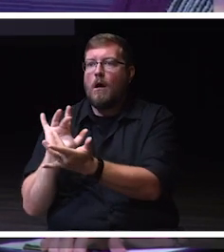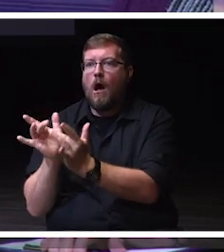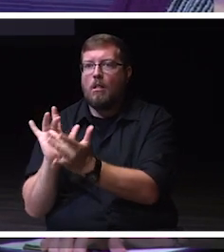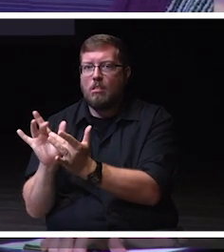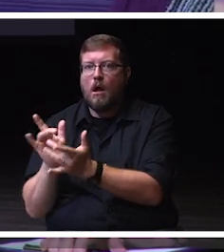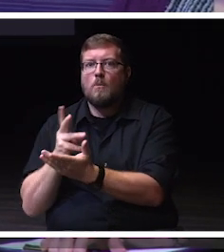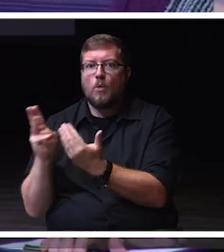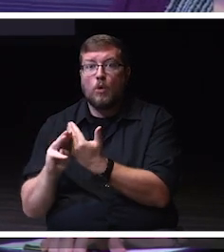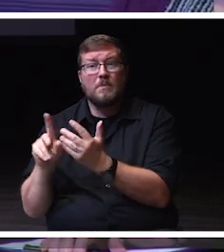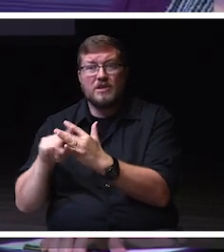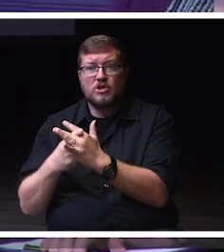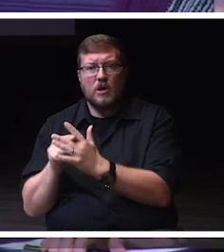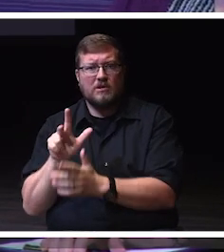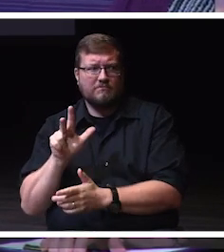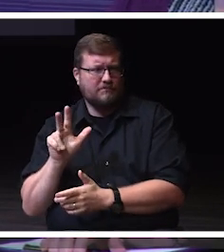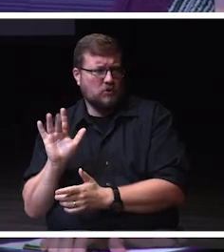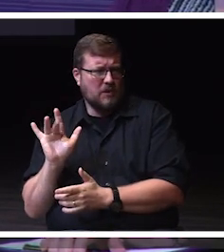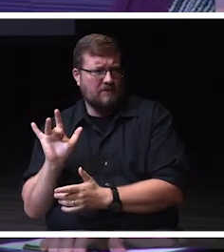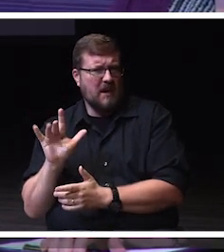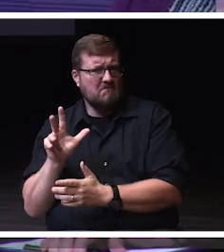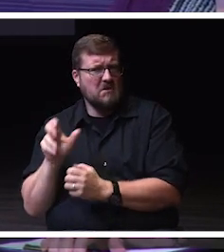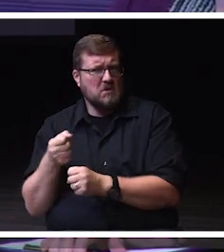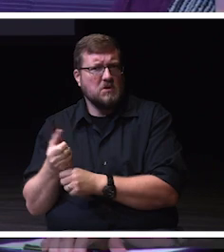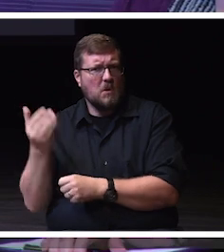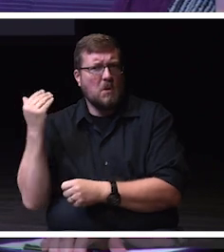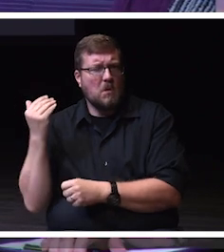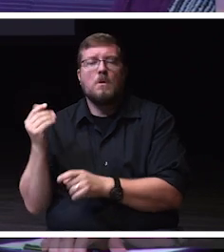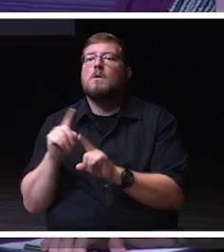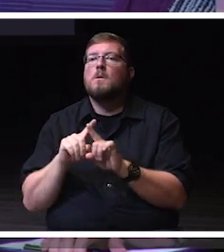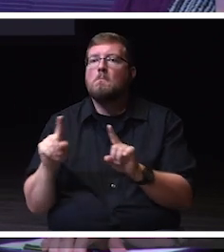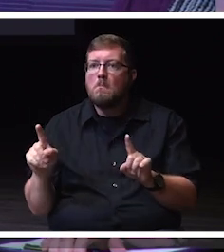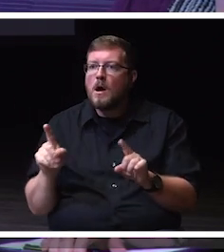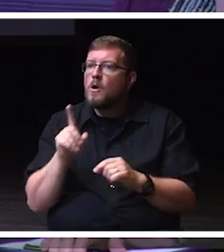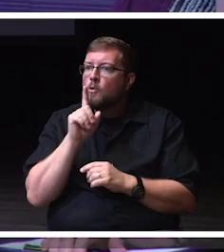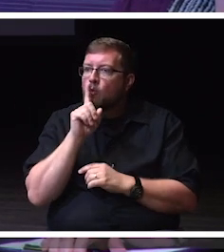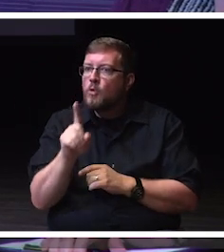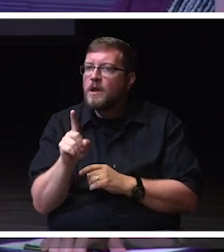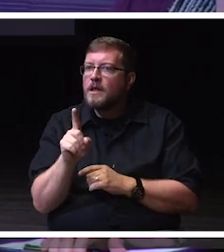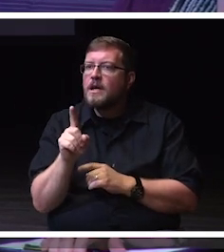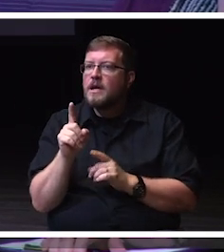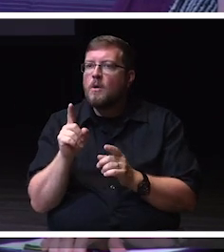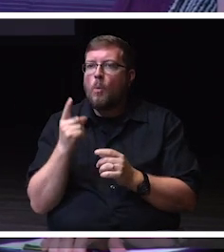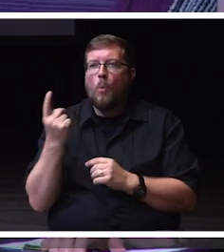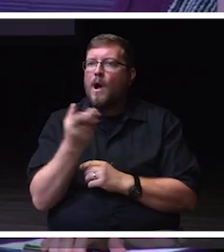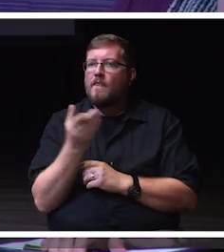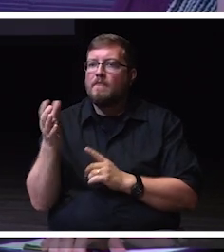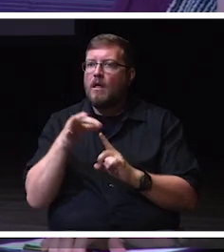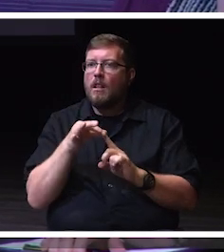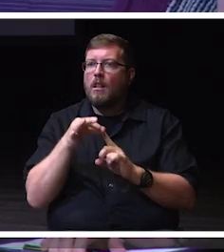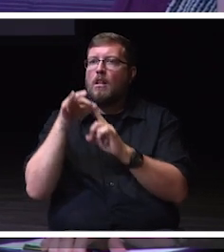But it all came down when it when it talked a lot about it, it came down to one critical thing. The obvious fact was